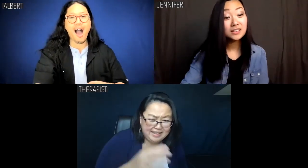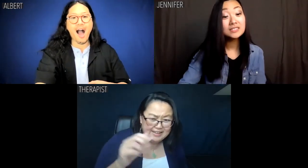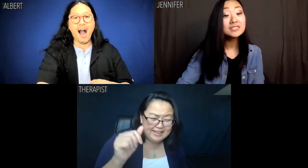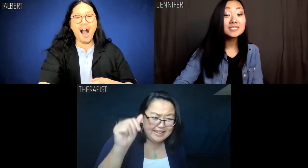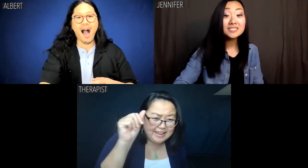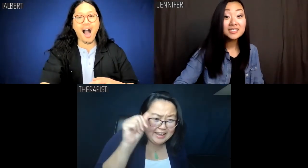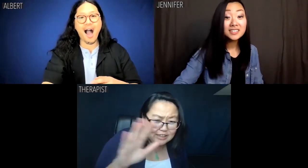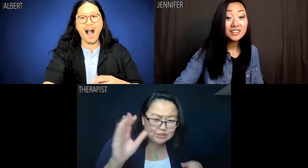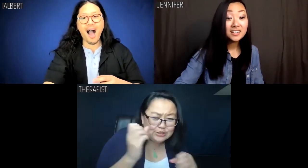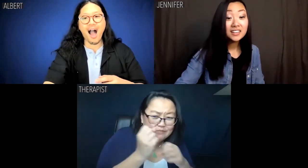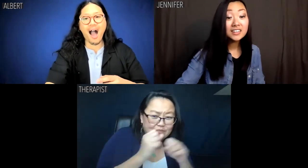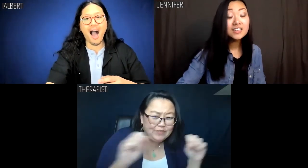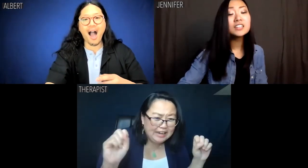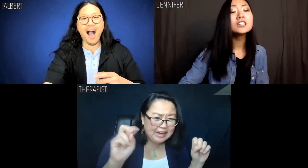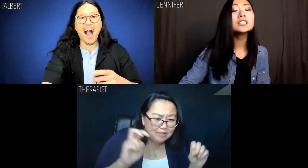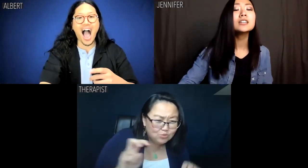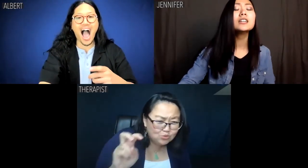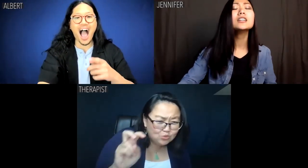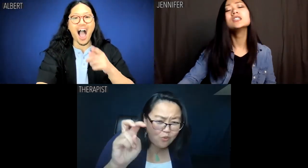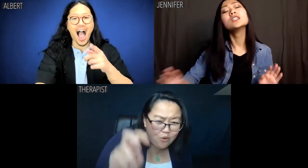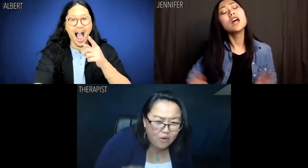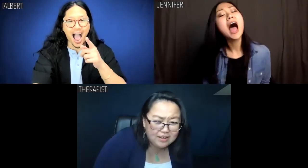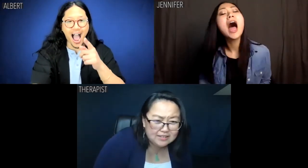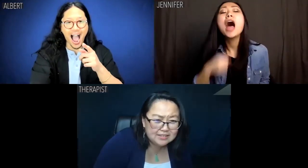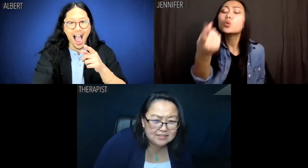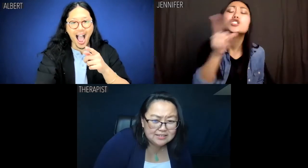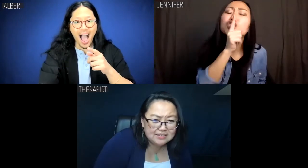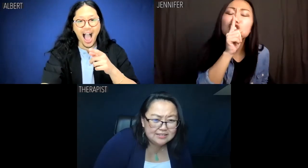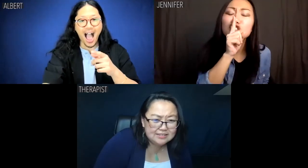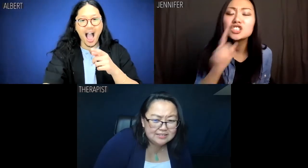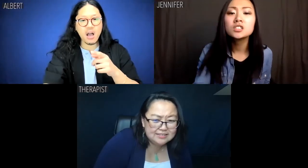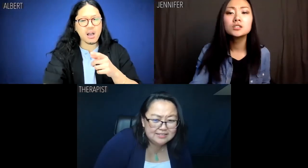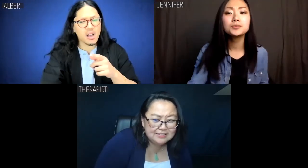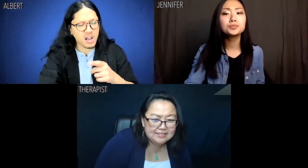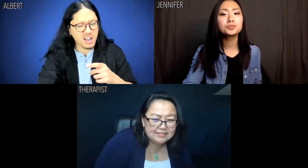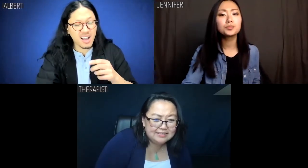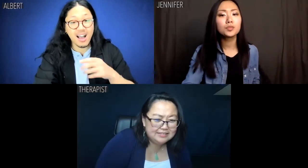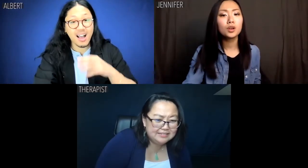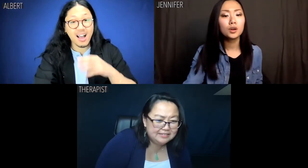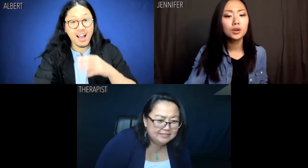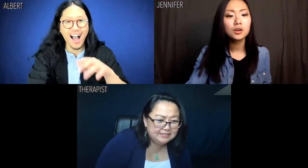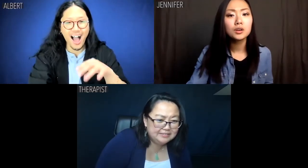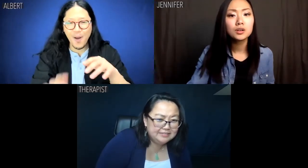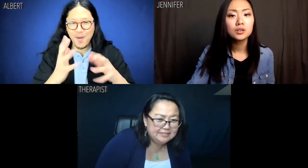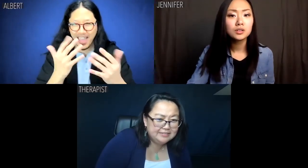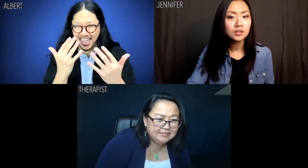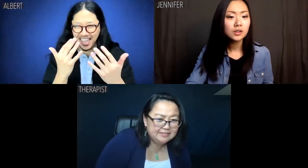Therapist: Asian Freedom Tour? Jennifer: I told you to shhhhhh!